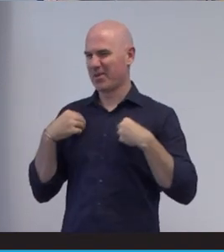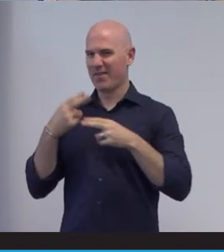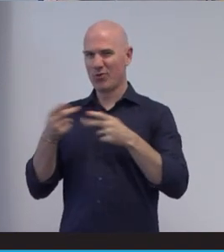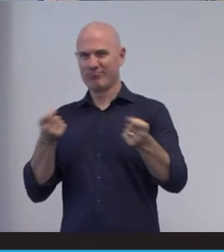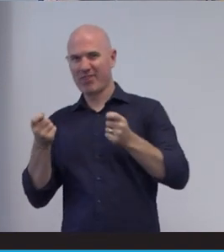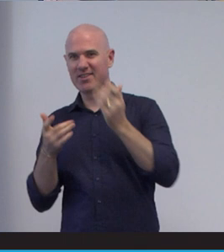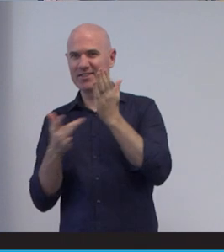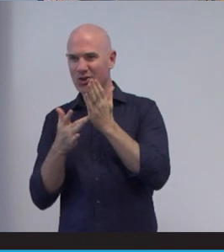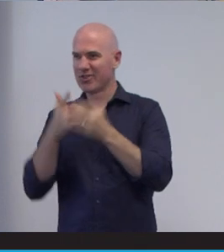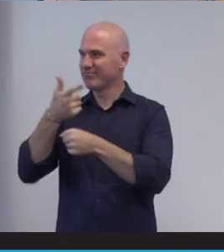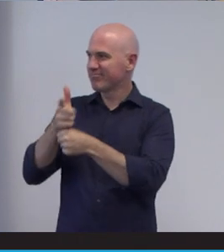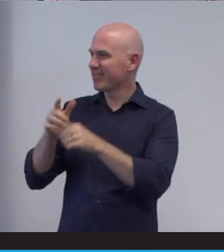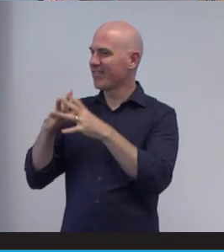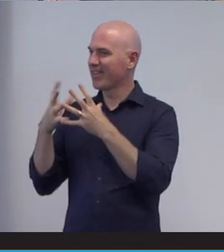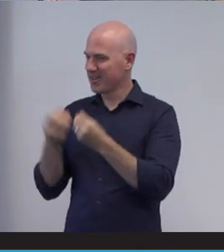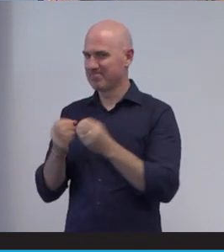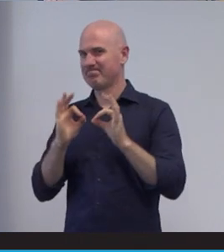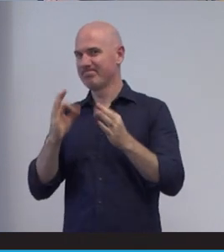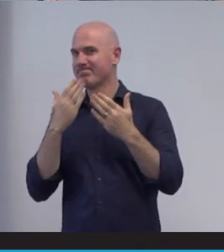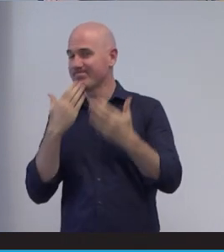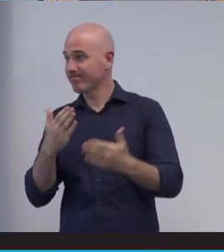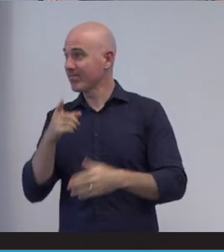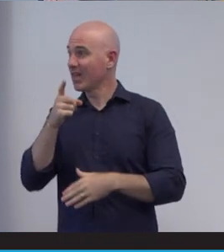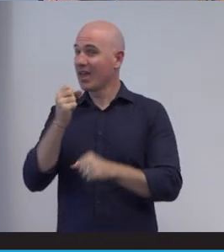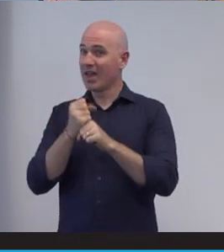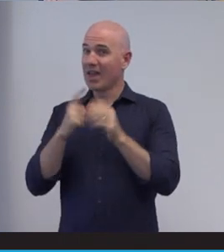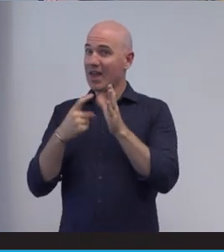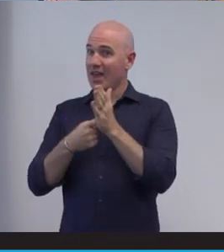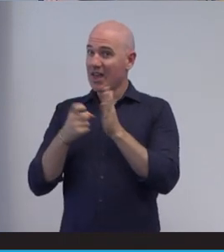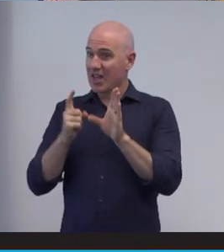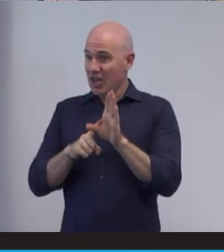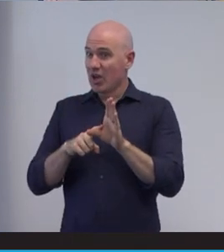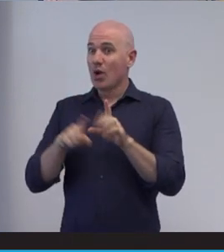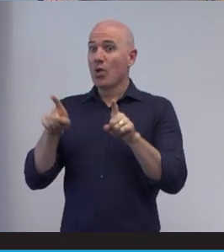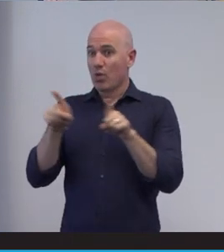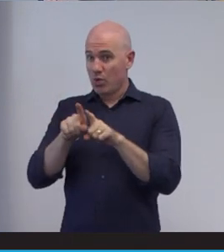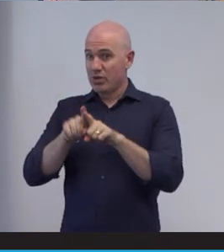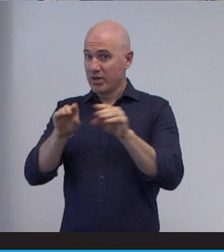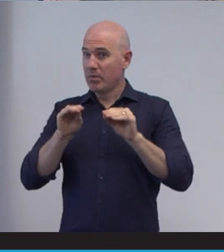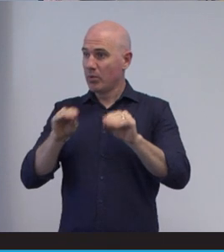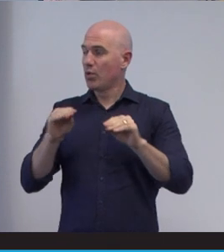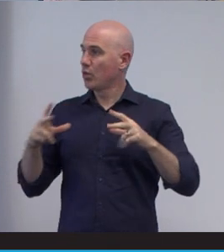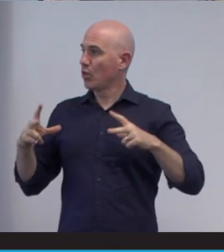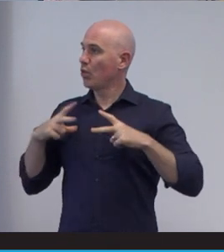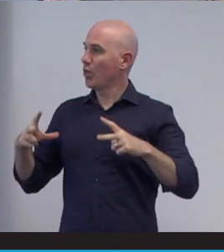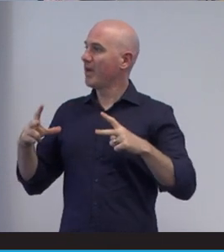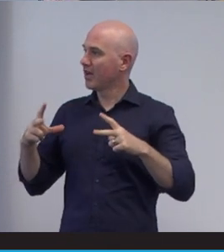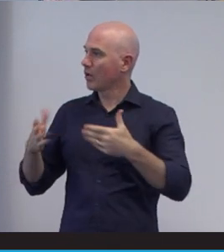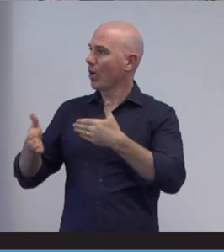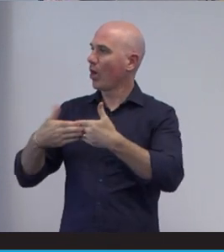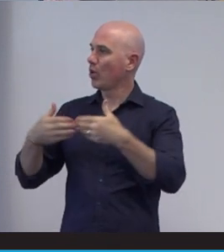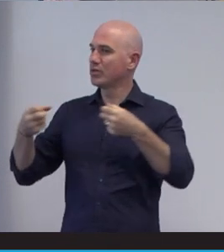for us online. Gary is also an enabled auto closed captioning for this event and following